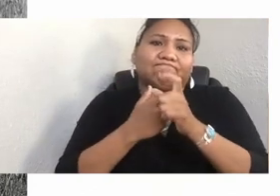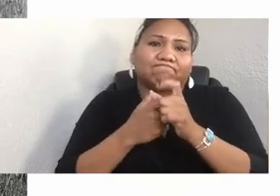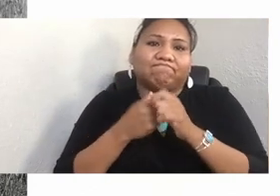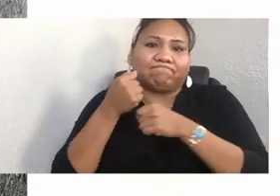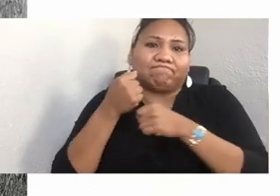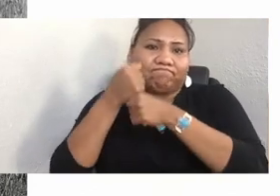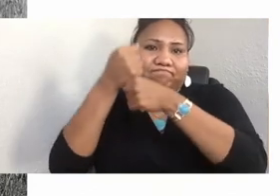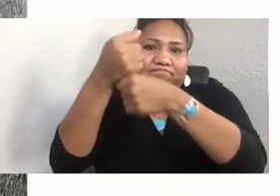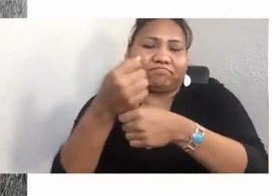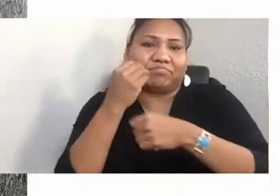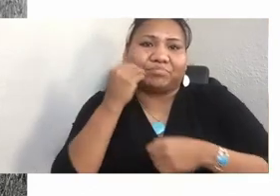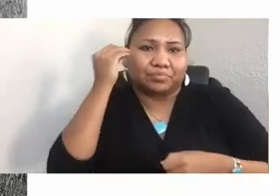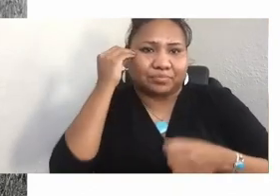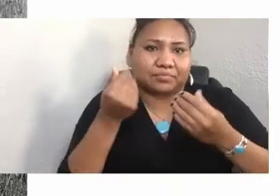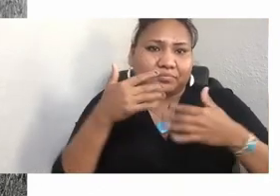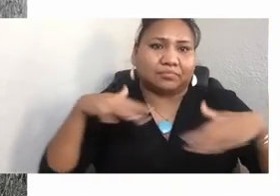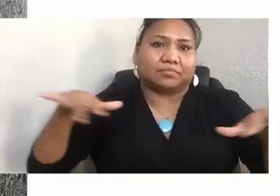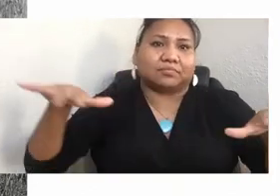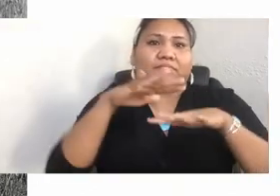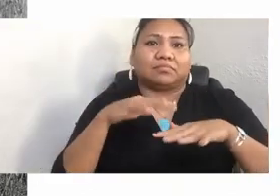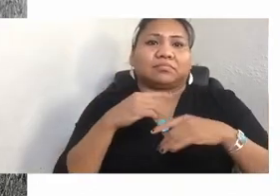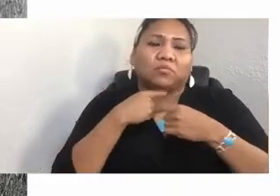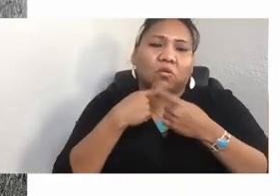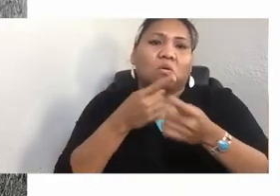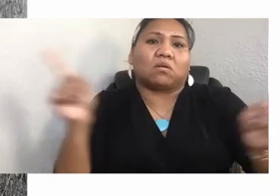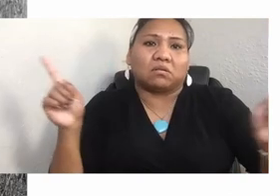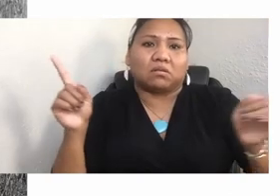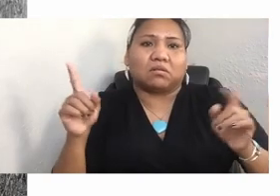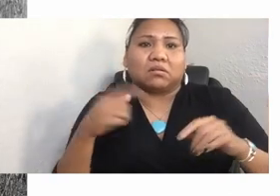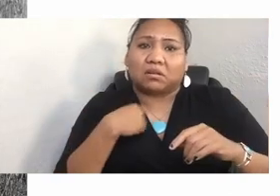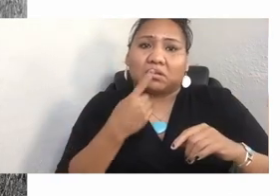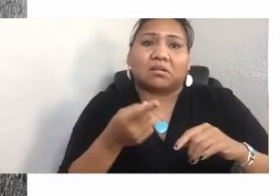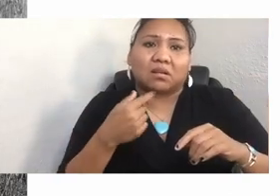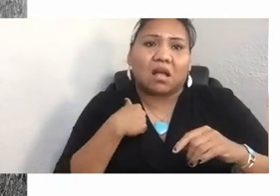She told me to tell you, ask them if they'll stand with us.